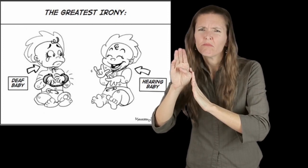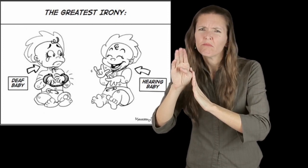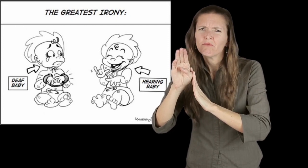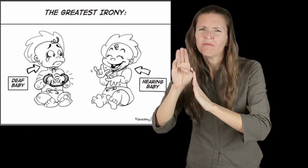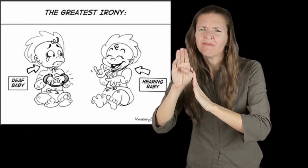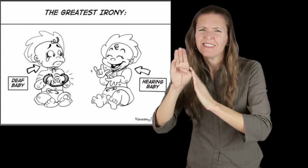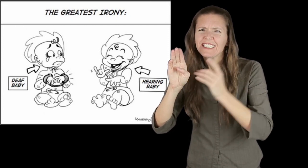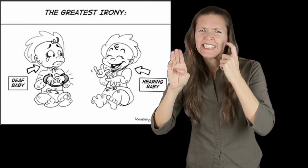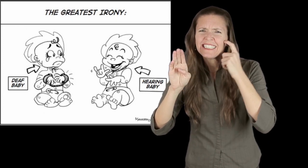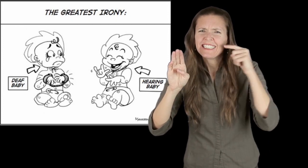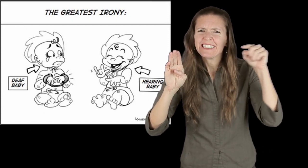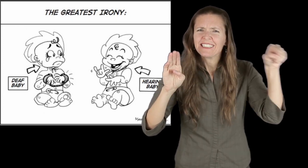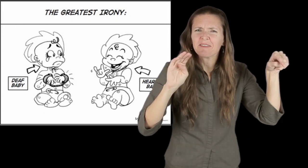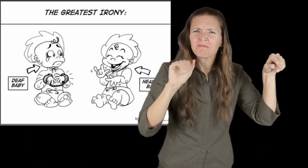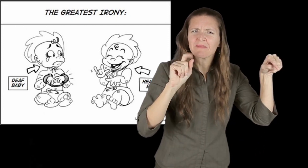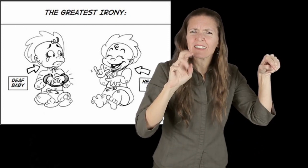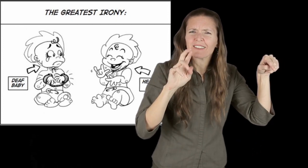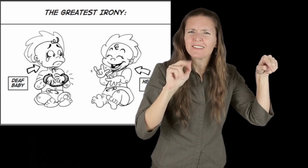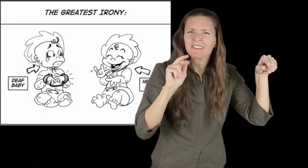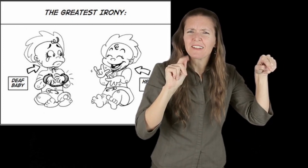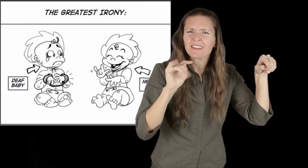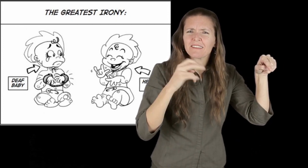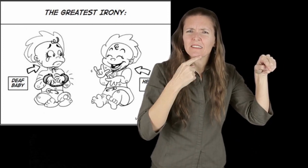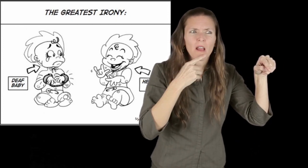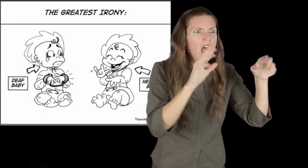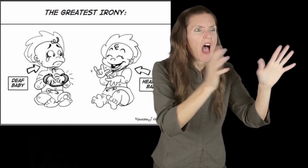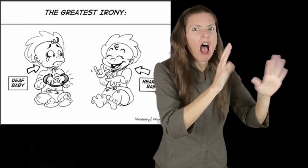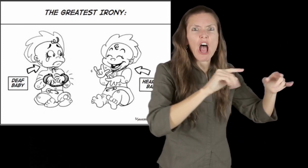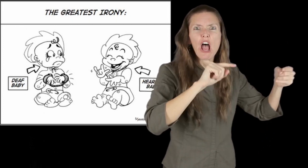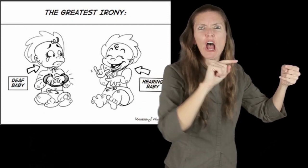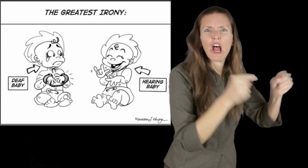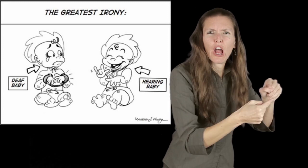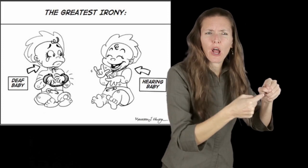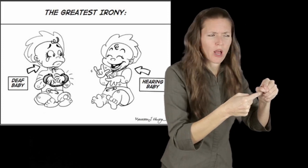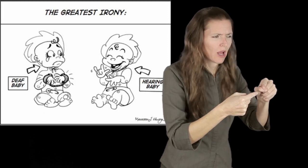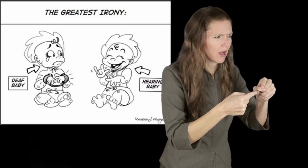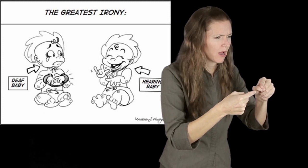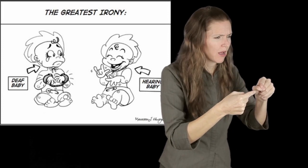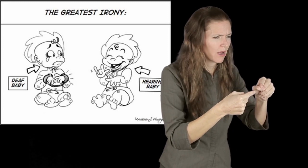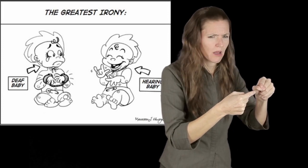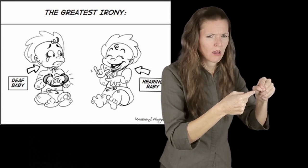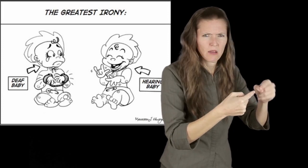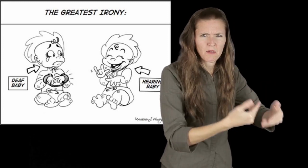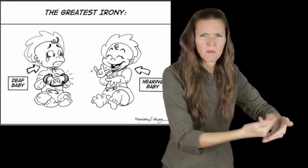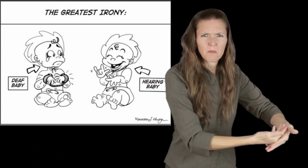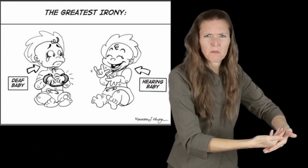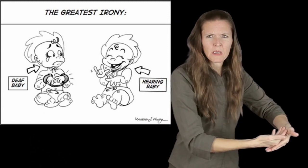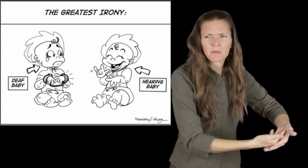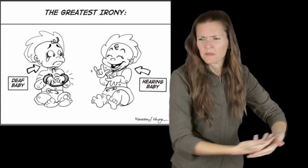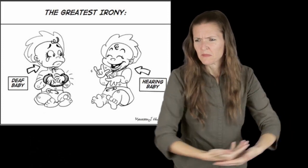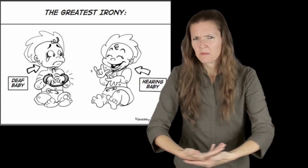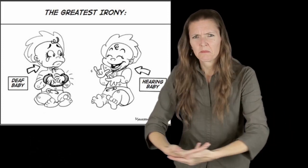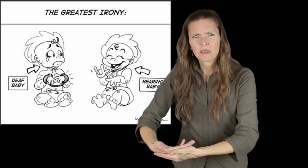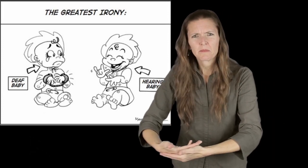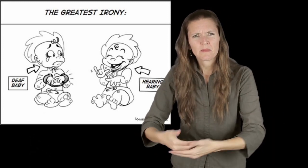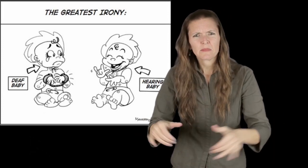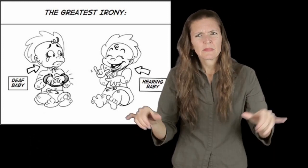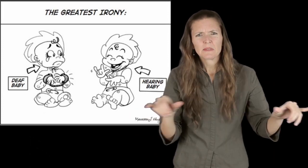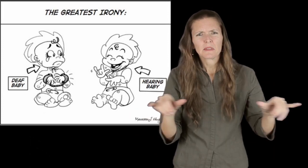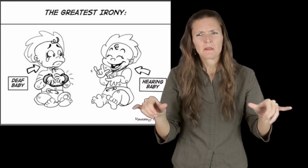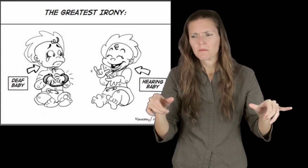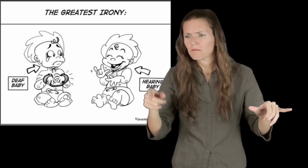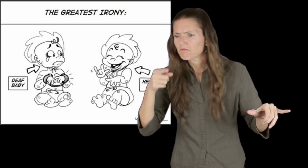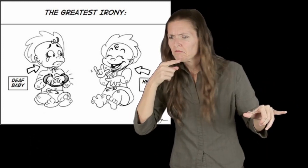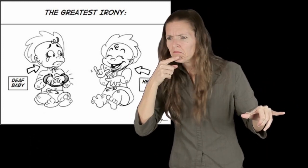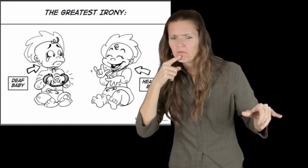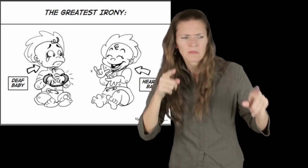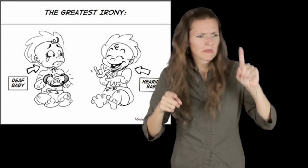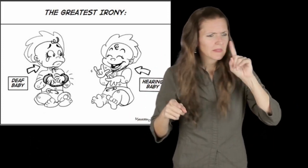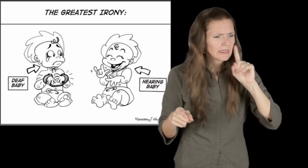Yet… the master narrative said the same approach with Deaf children will cause them harm. But both the Deaf and hearing babies are just that: babies.